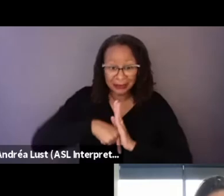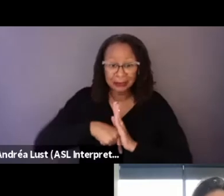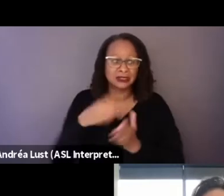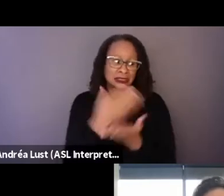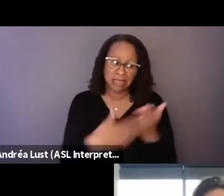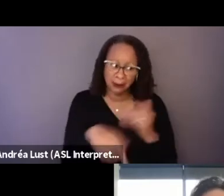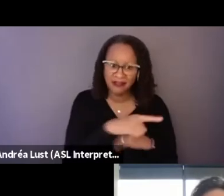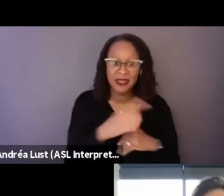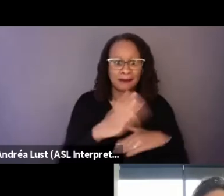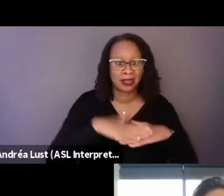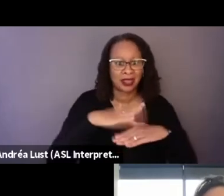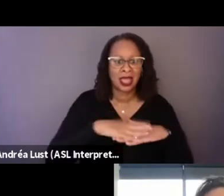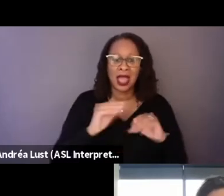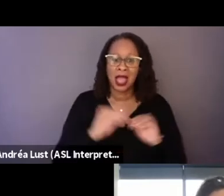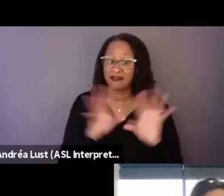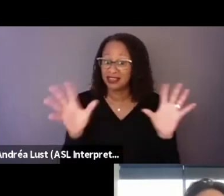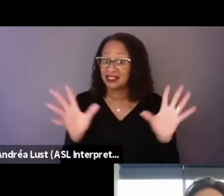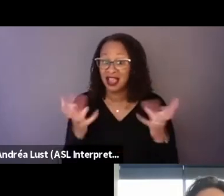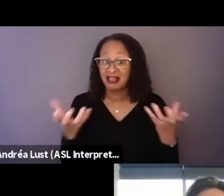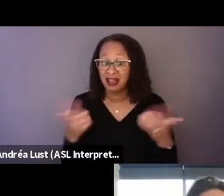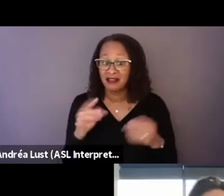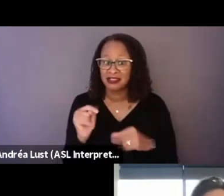I mean, obviously a lot of it comes from need,